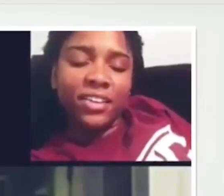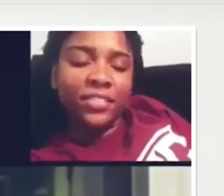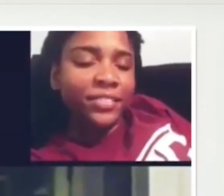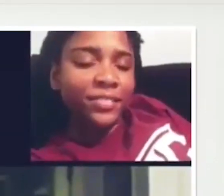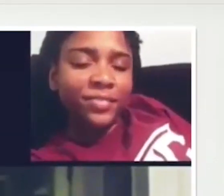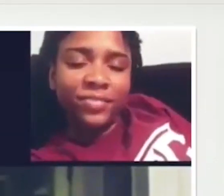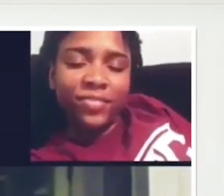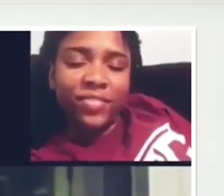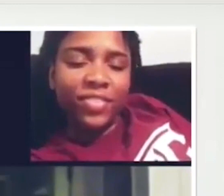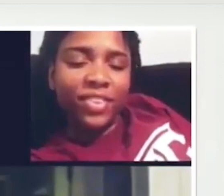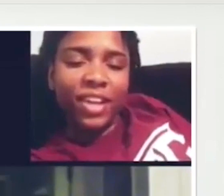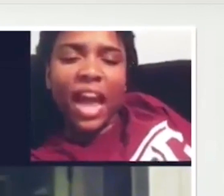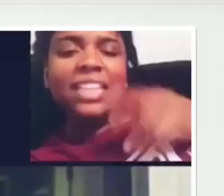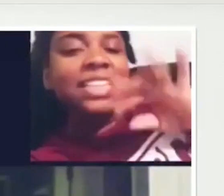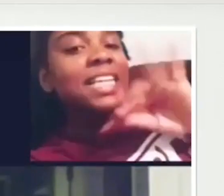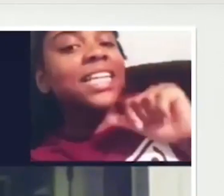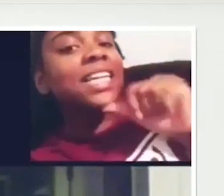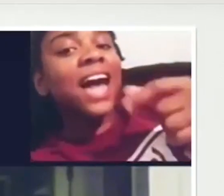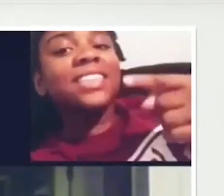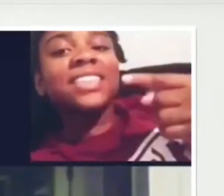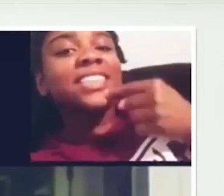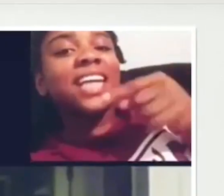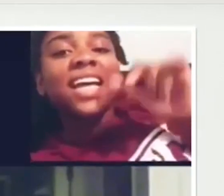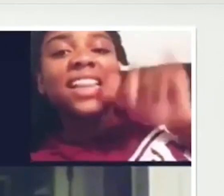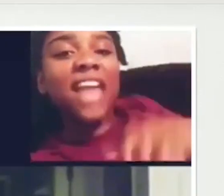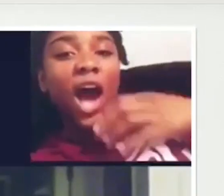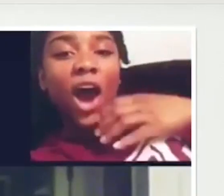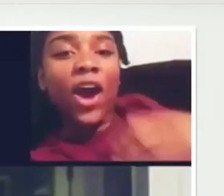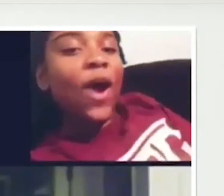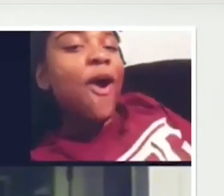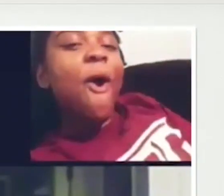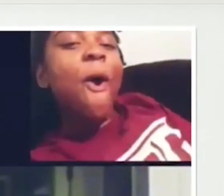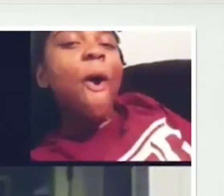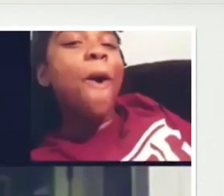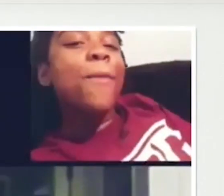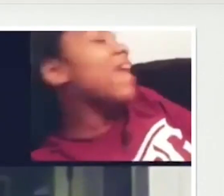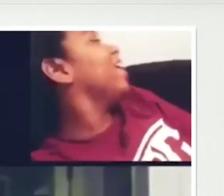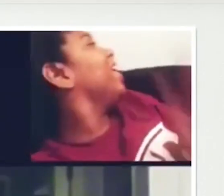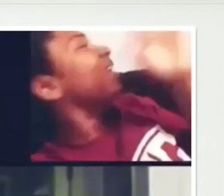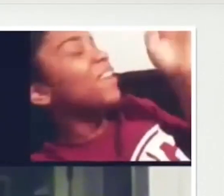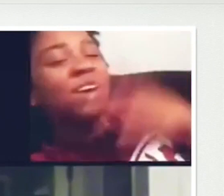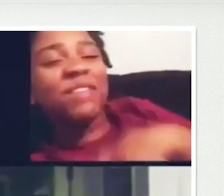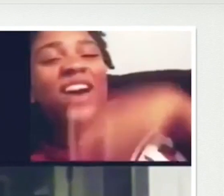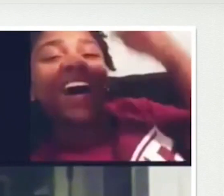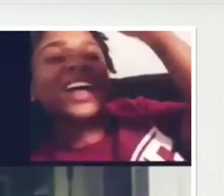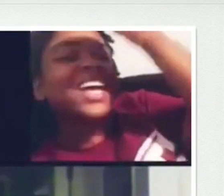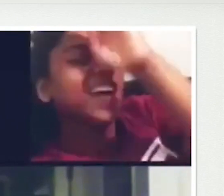I said-- you said, oh, I'm hungry. I need to eat. I said, OK, fine. I'll talk to you later. I did not say that I was hungry. My god, I do not--